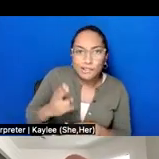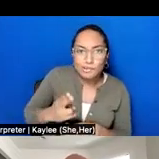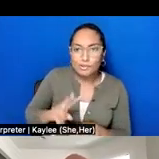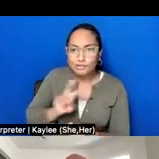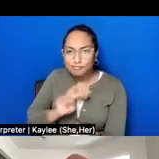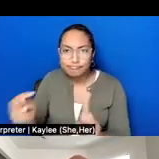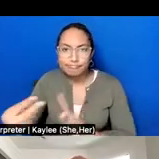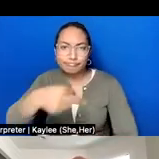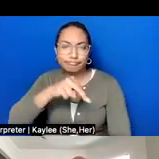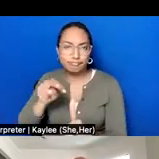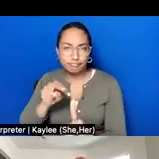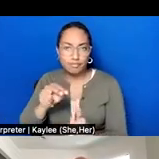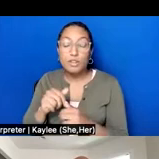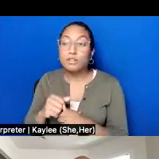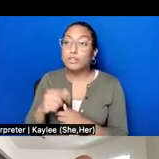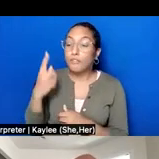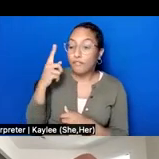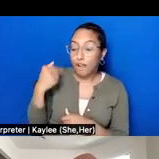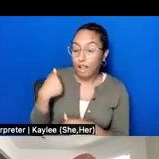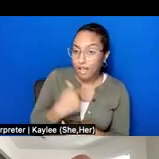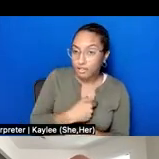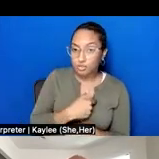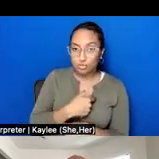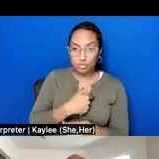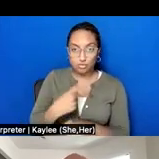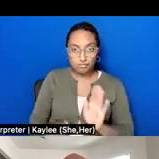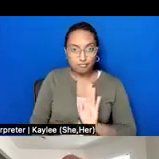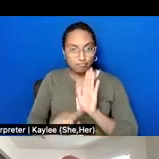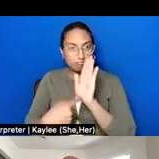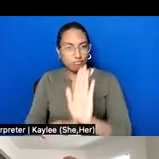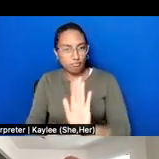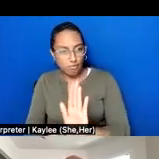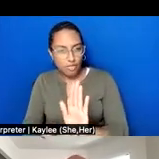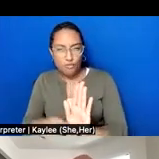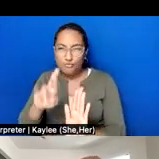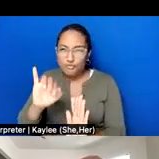students. And so in order for us to do justice to the richness of the stories that are shared